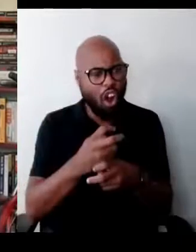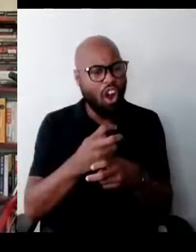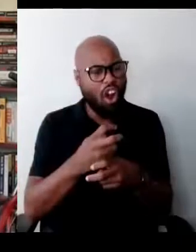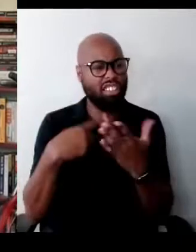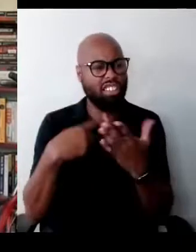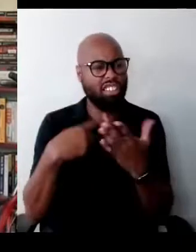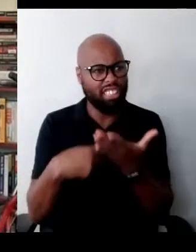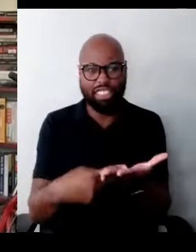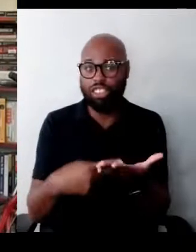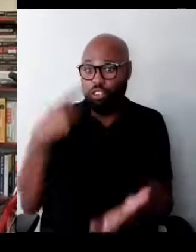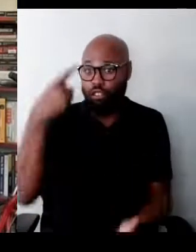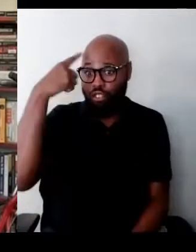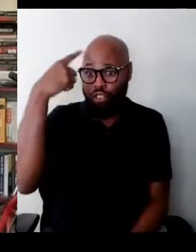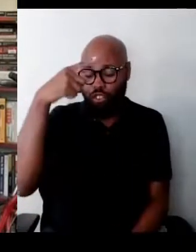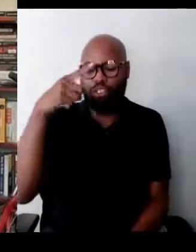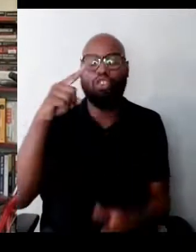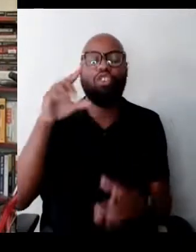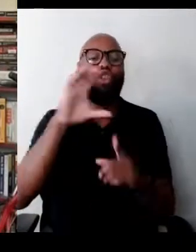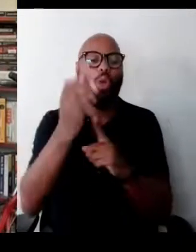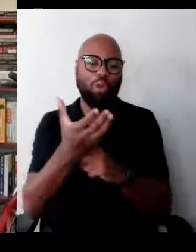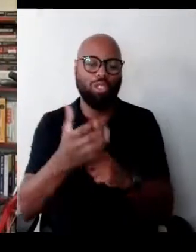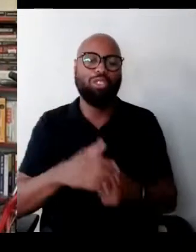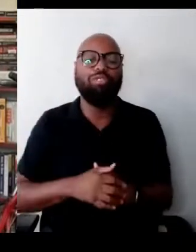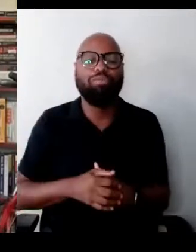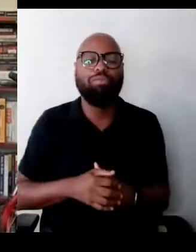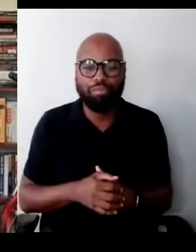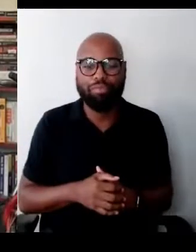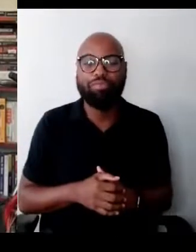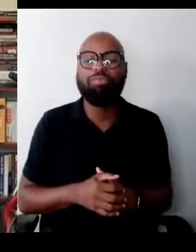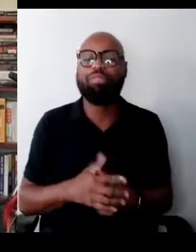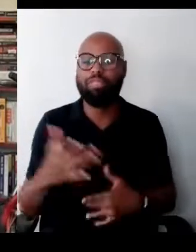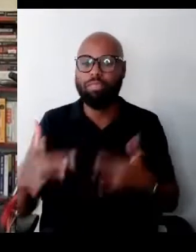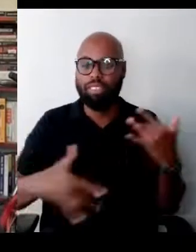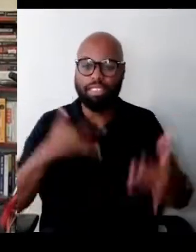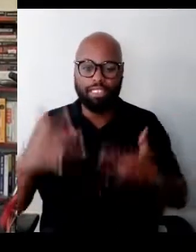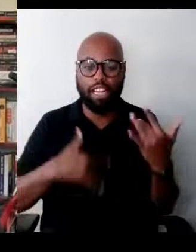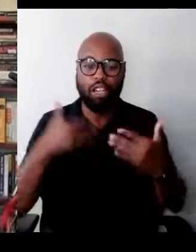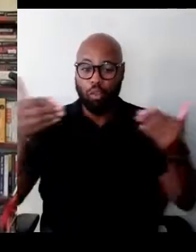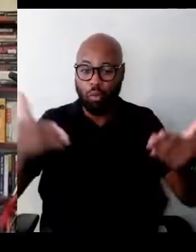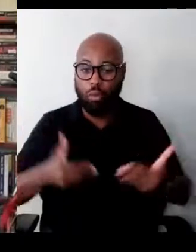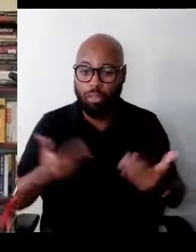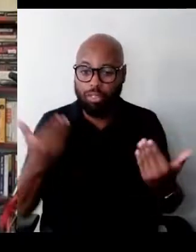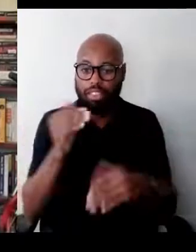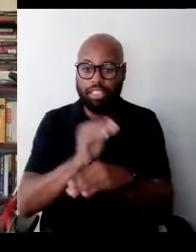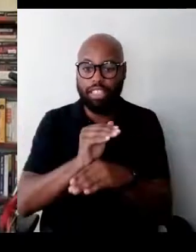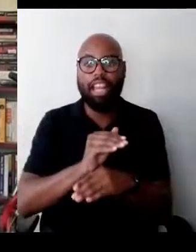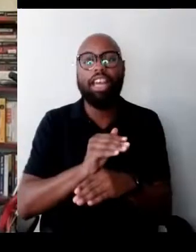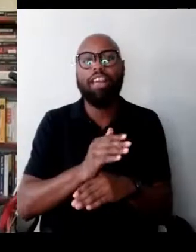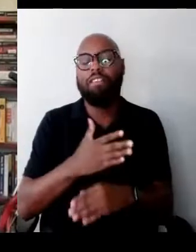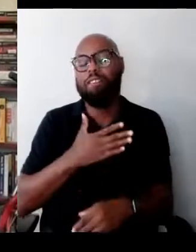So I'm very excited to welcome tonight a very dear friend and also,